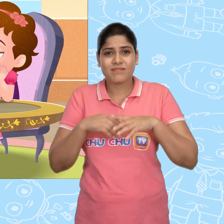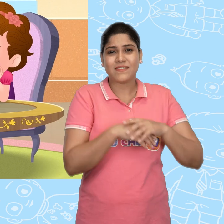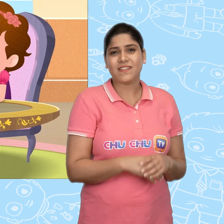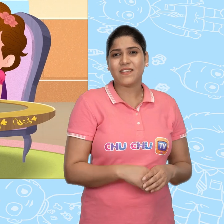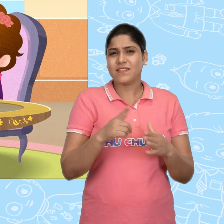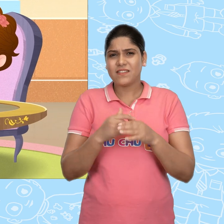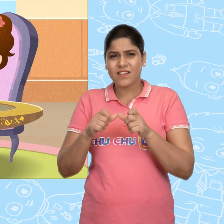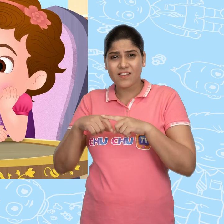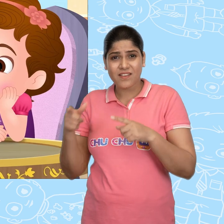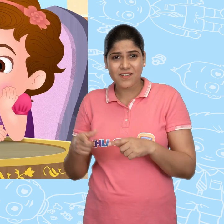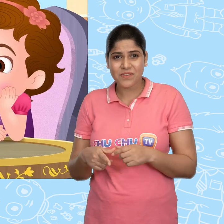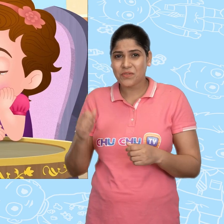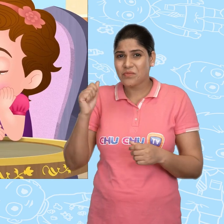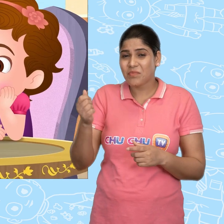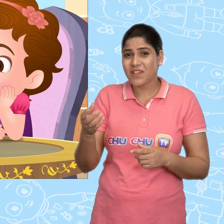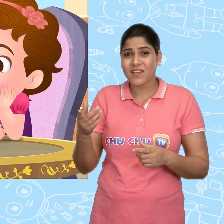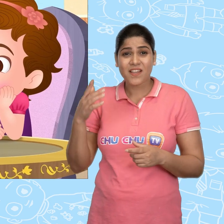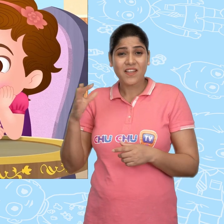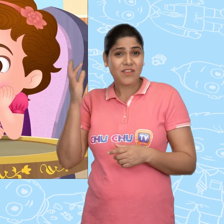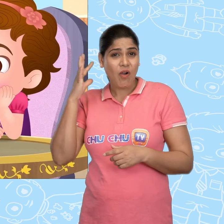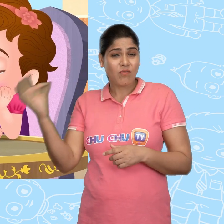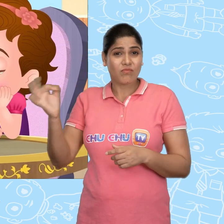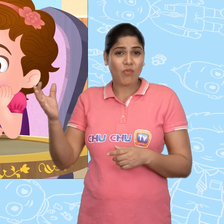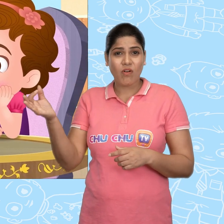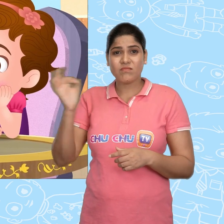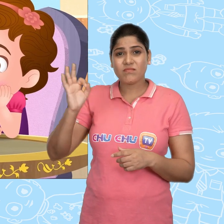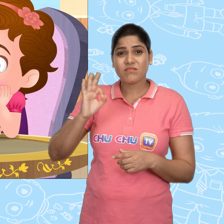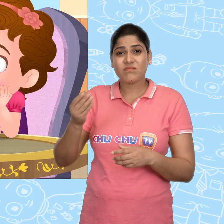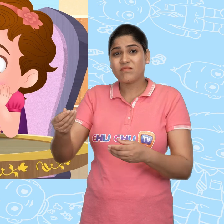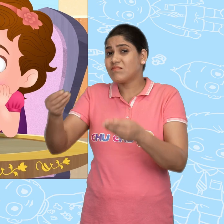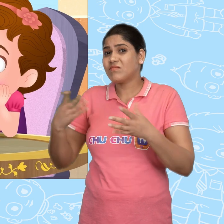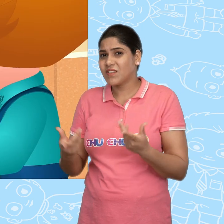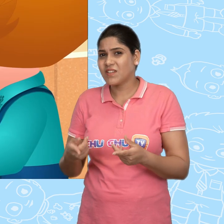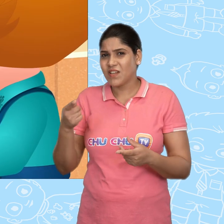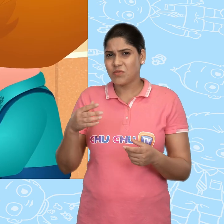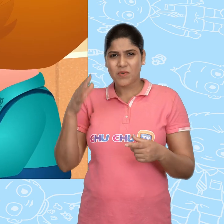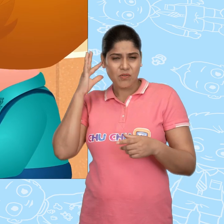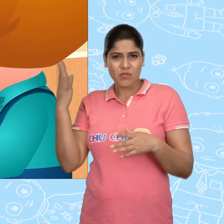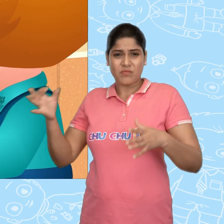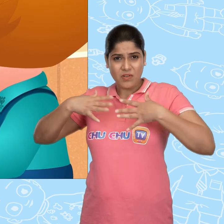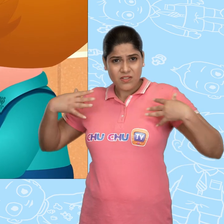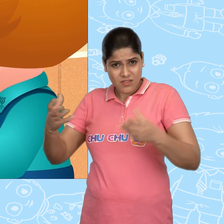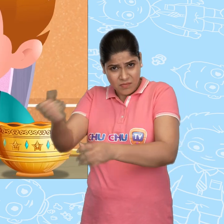Jack, where did you get all those gold coins from? Did you find a treasure?